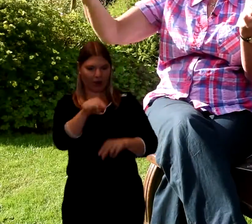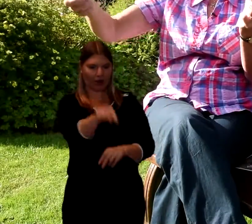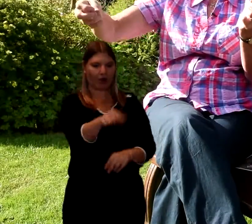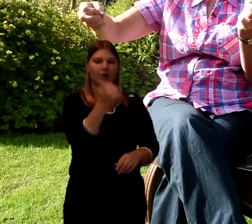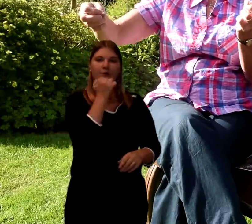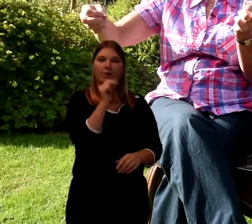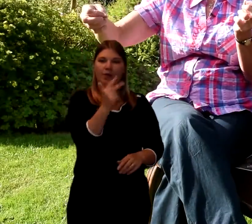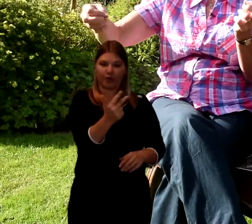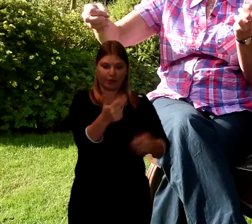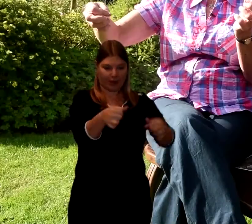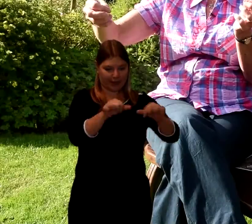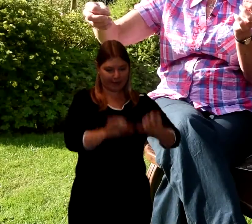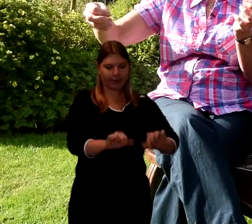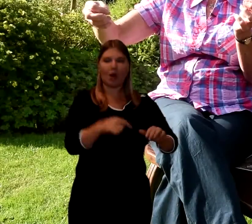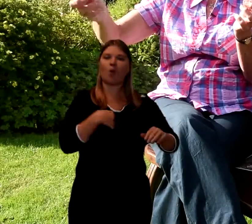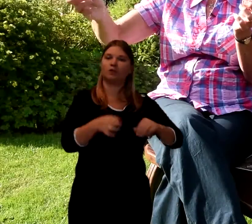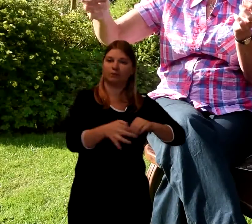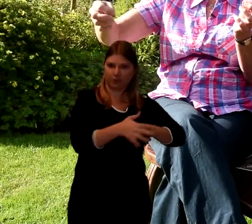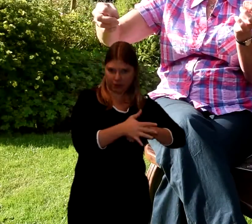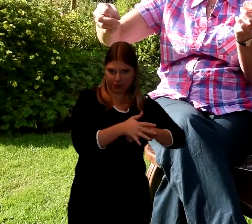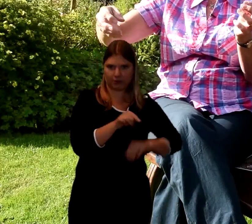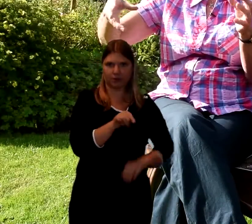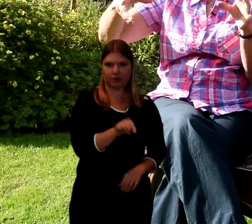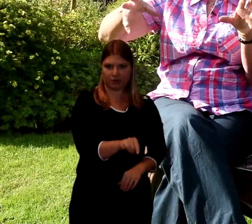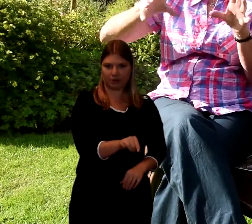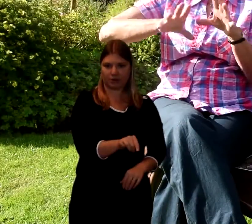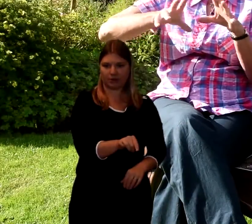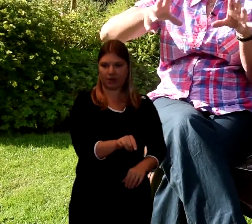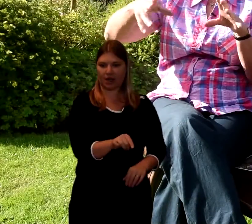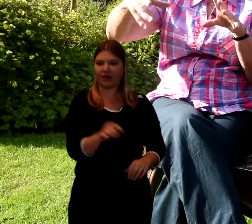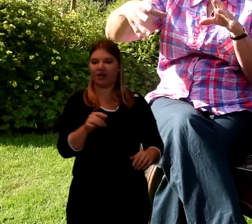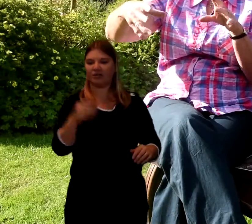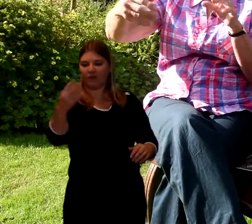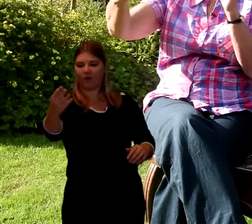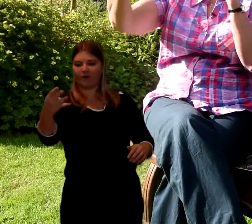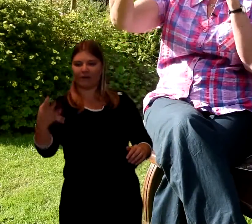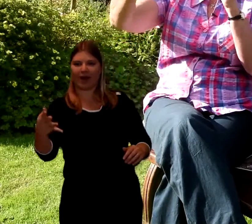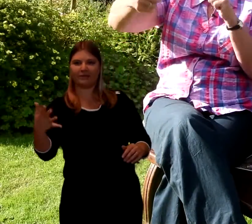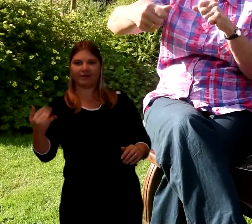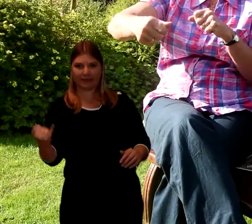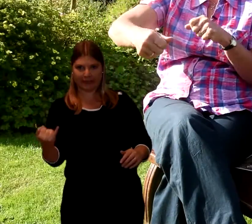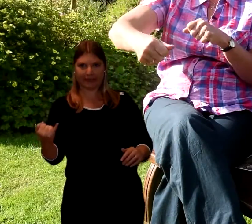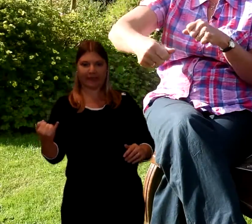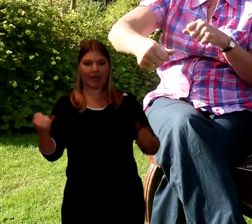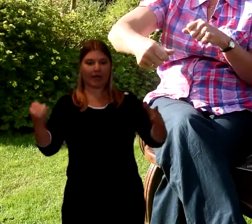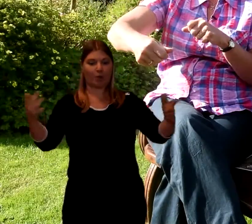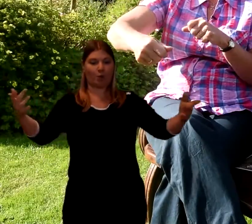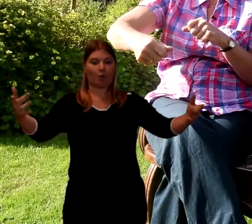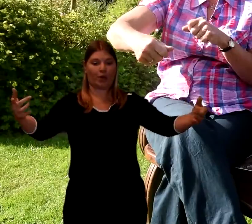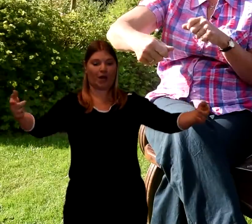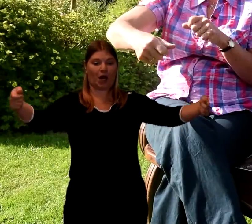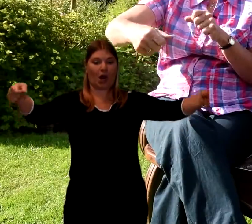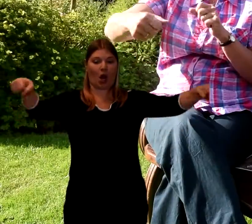Cord number three was my husband. and so on till the sixth cord. And then the coffin is lowered by these people.